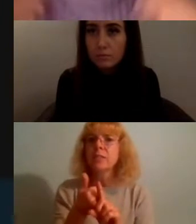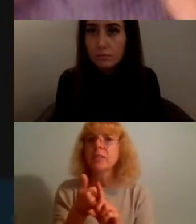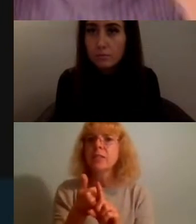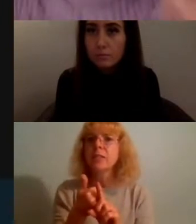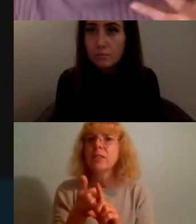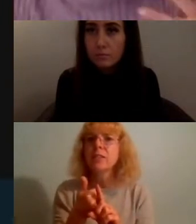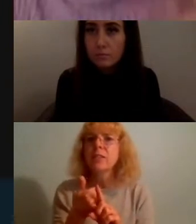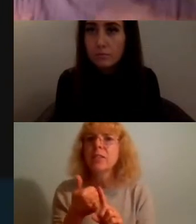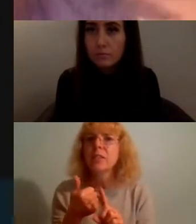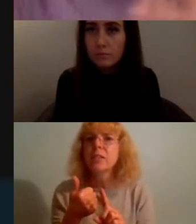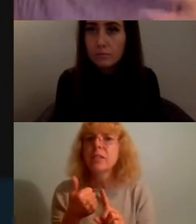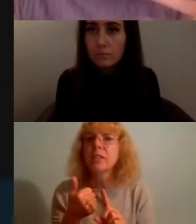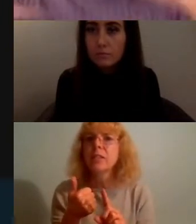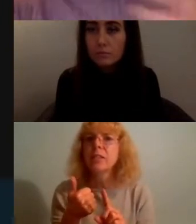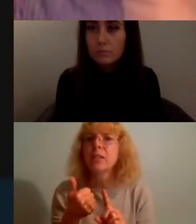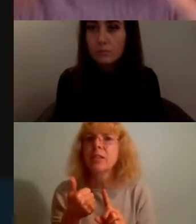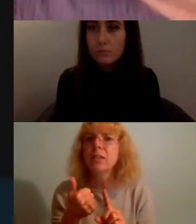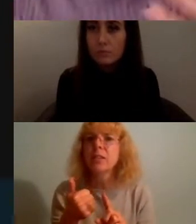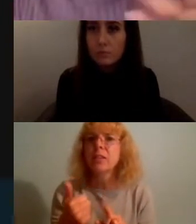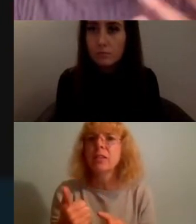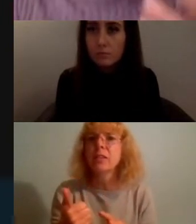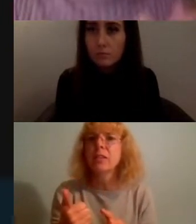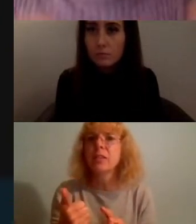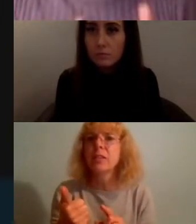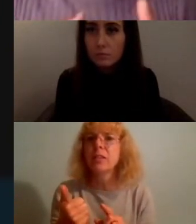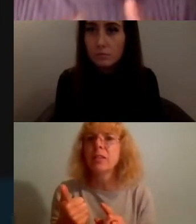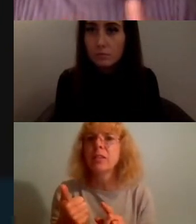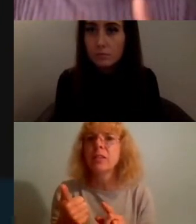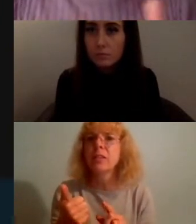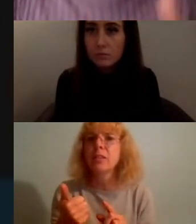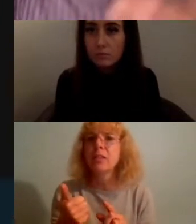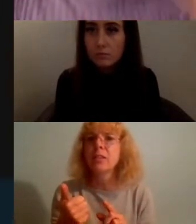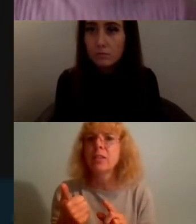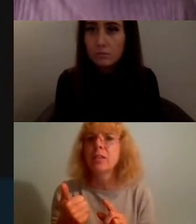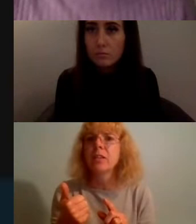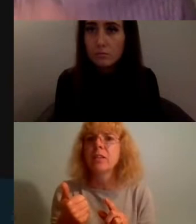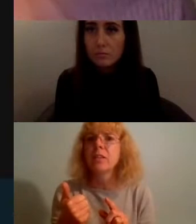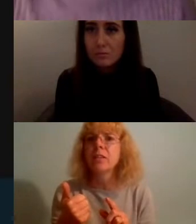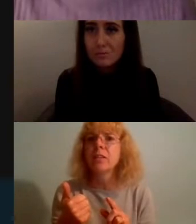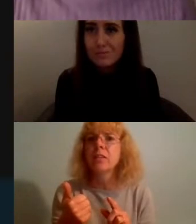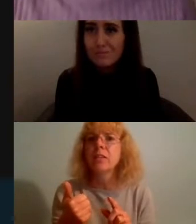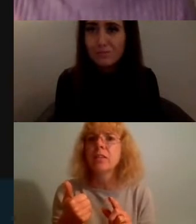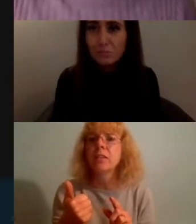that is pleasant and aesthetically pleasing versus something that is explicit or violent